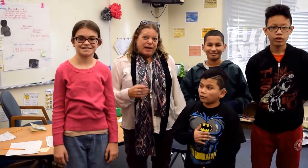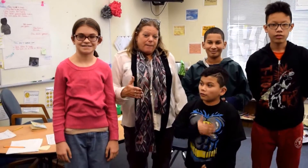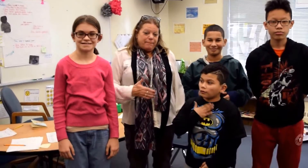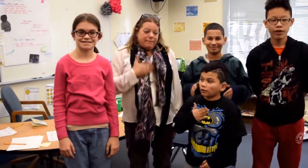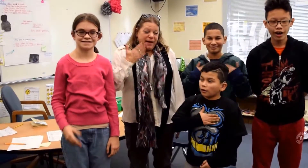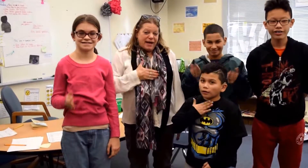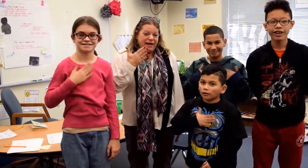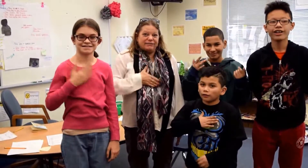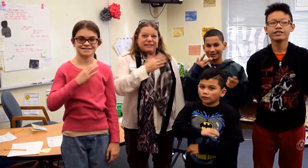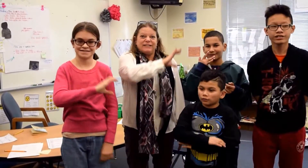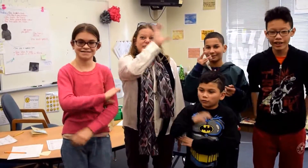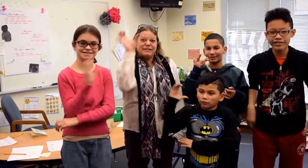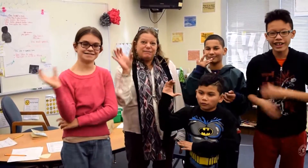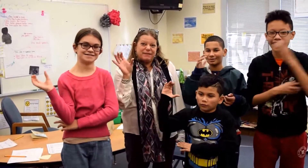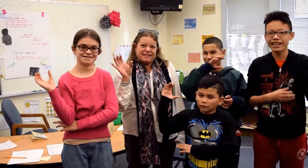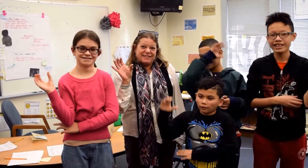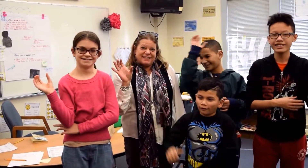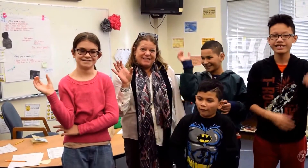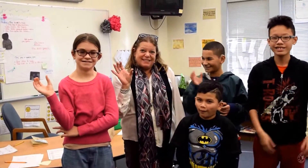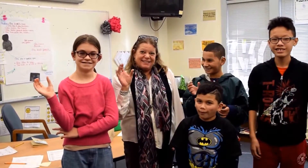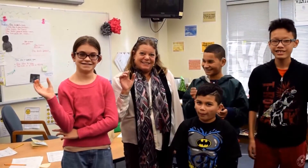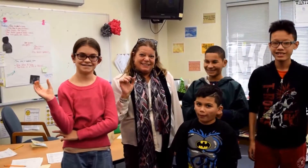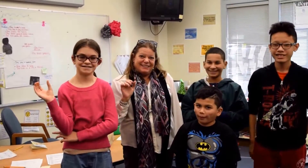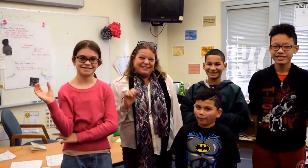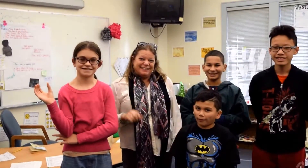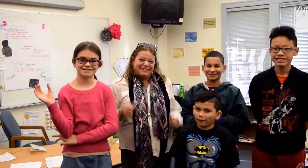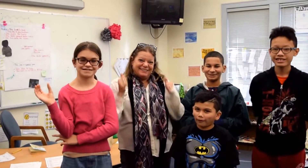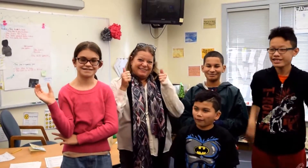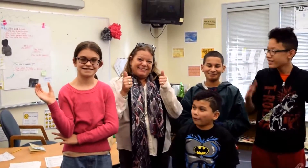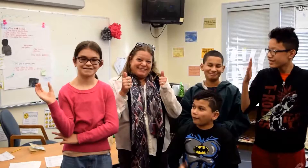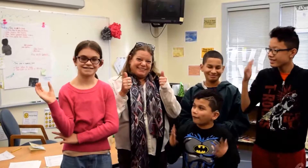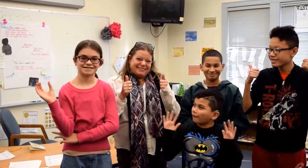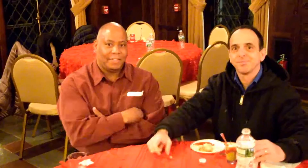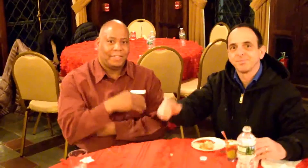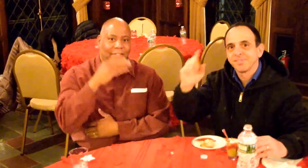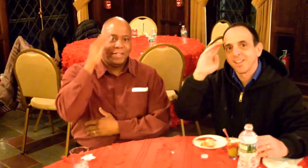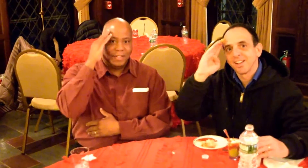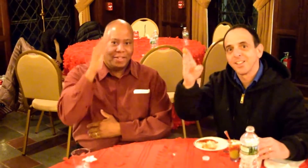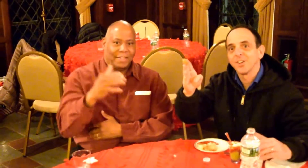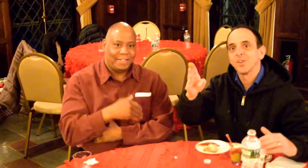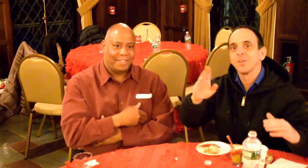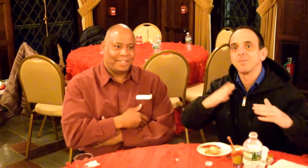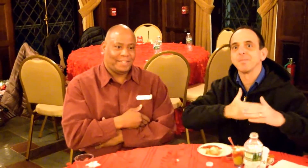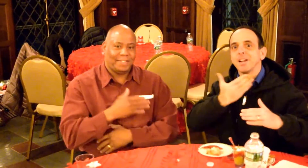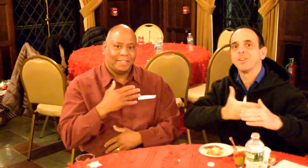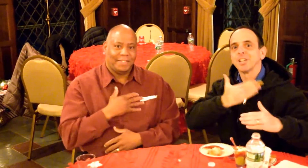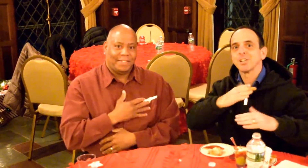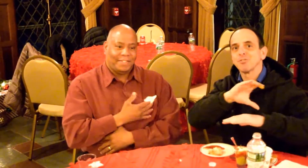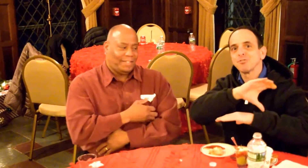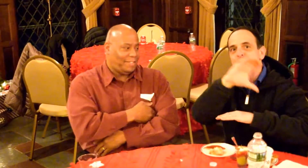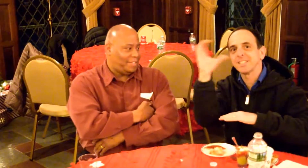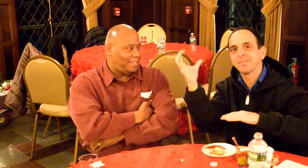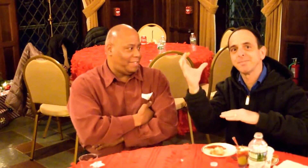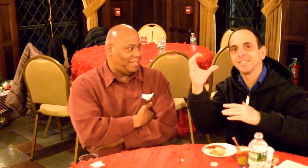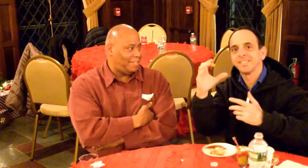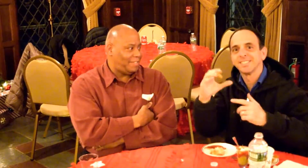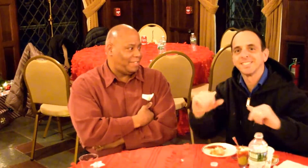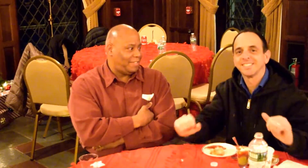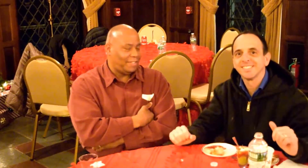Merry Christmas! Hi Merry Christmas.